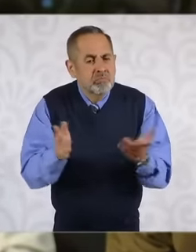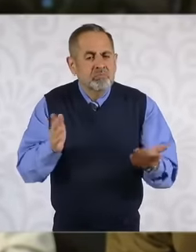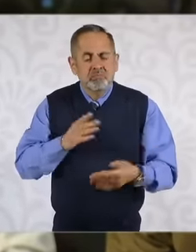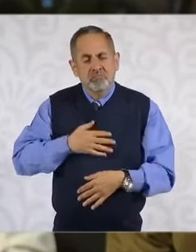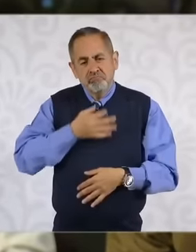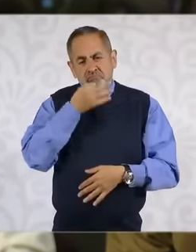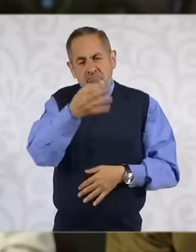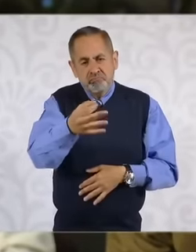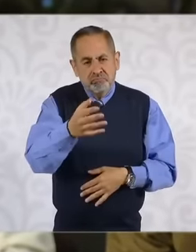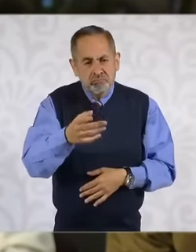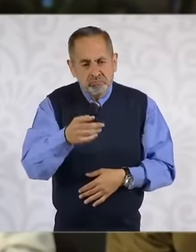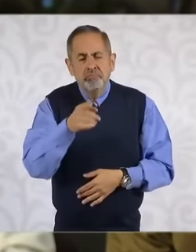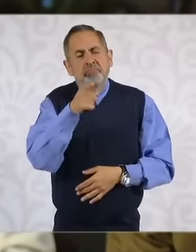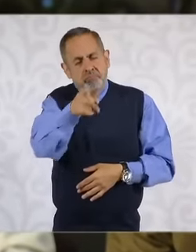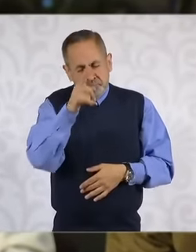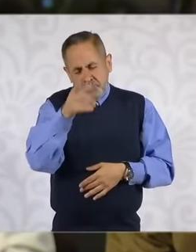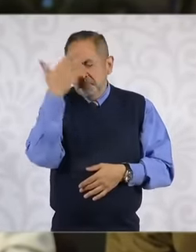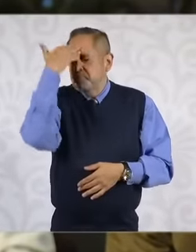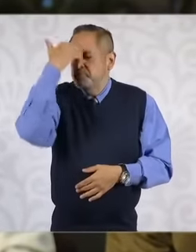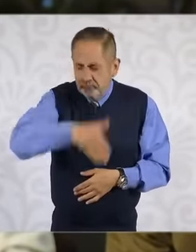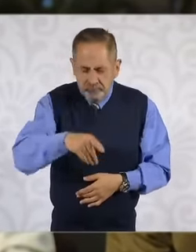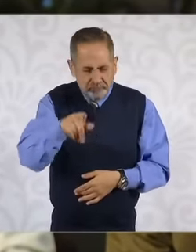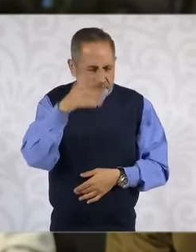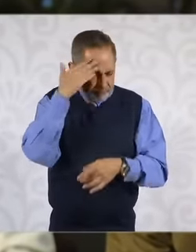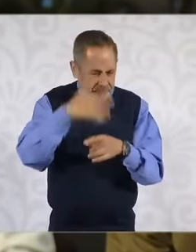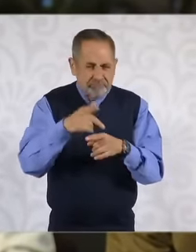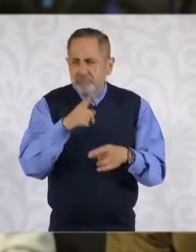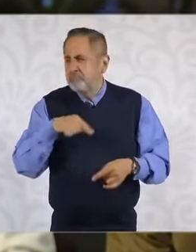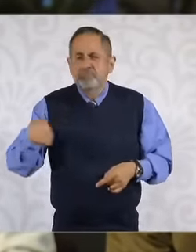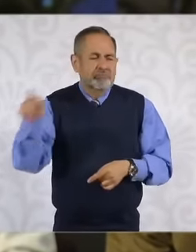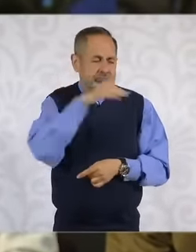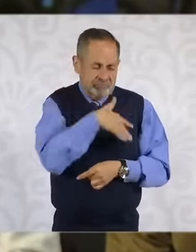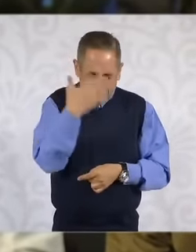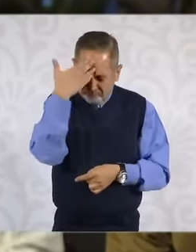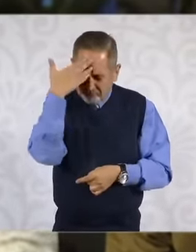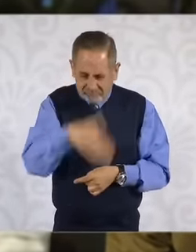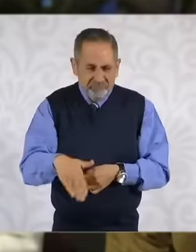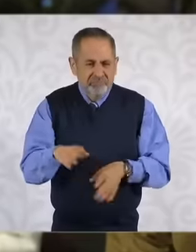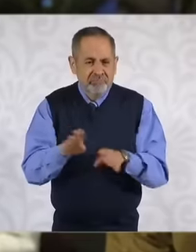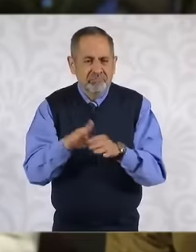yy you know it president and you know it yy you also know this The former prosecutor Ernestina